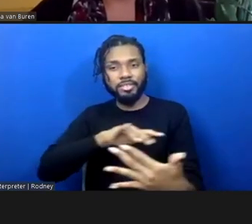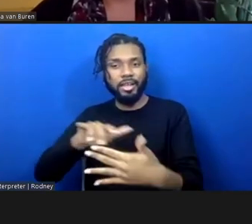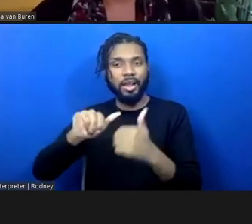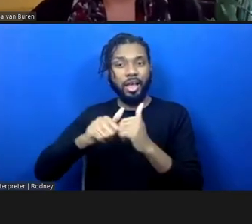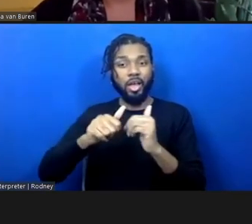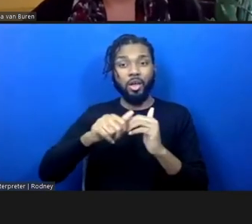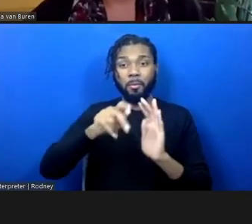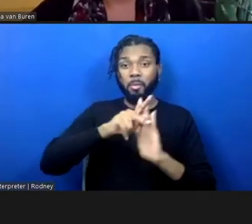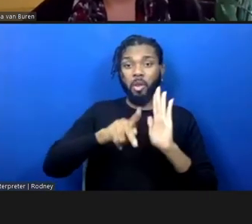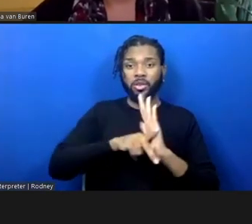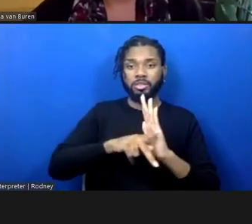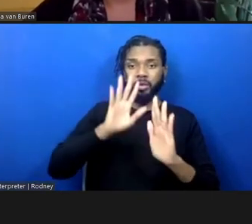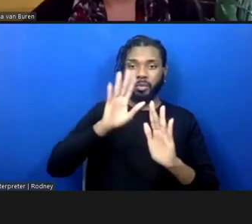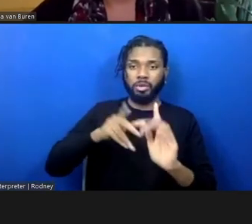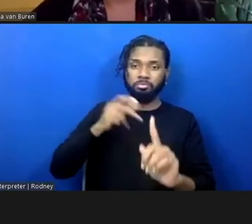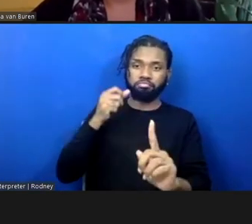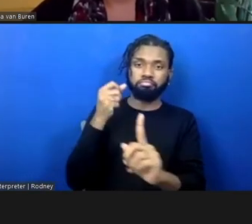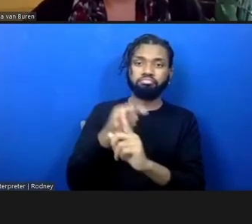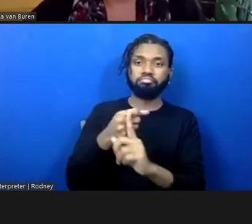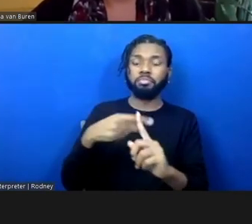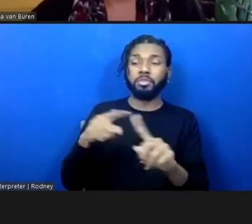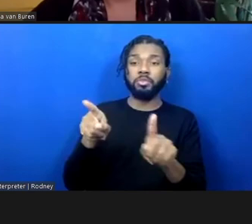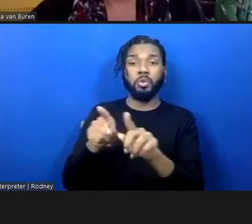really impacts and has allowed this system to grow.